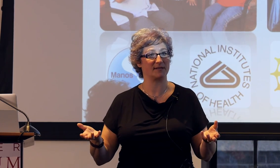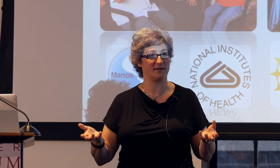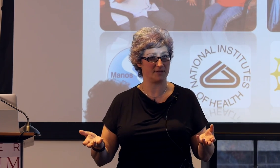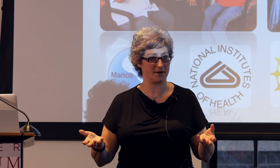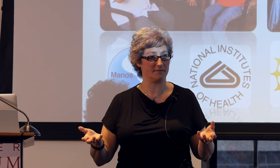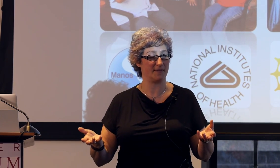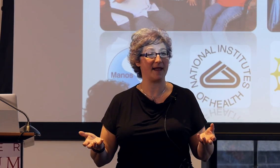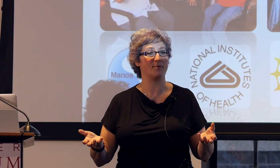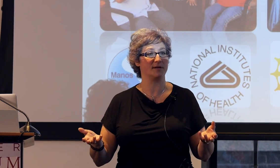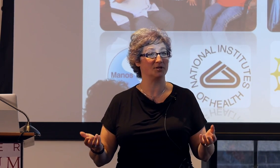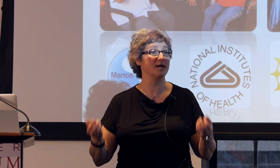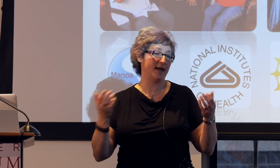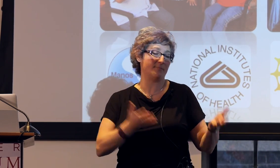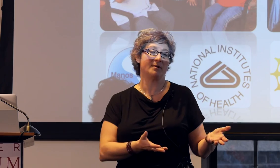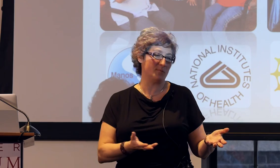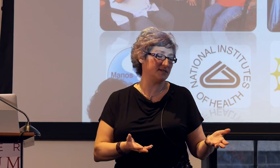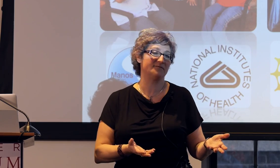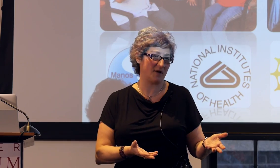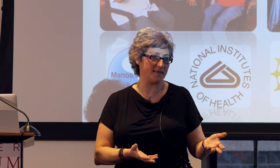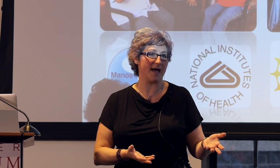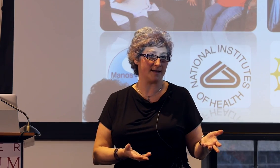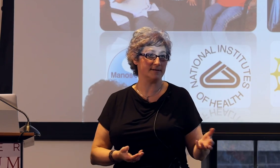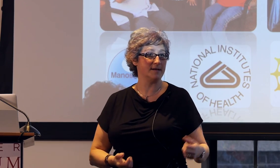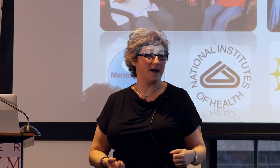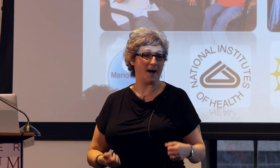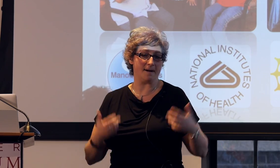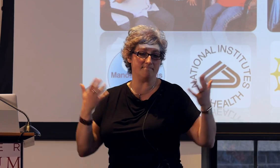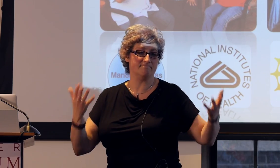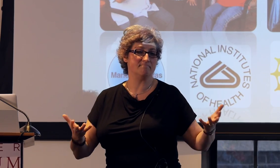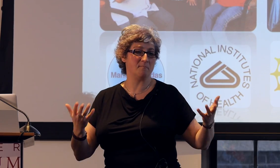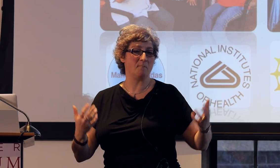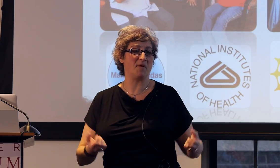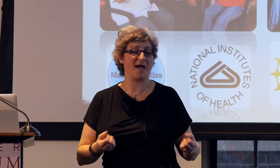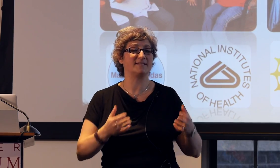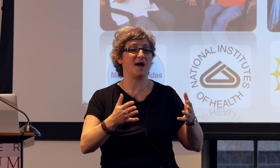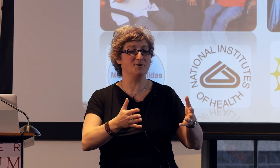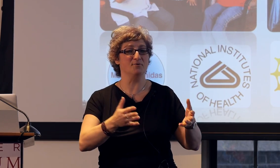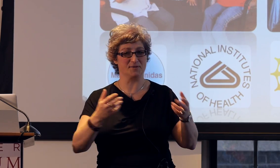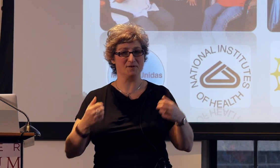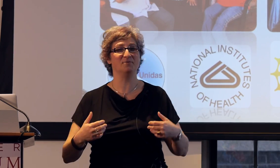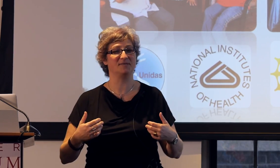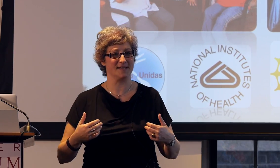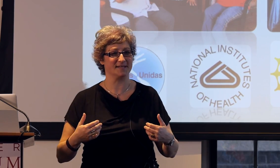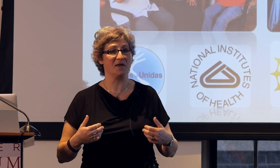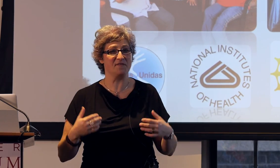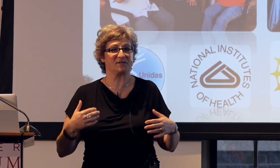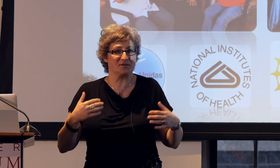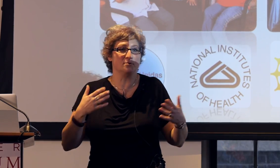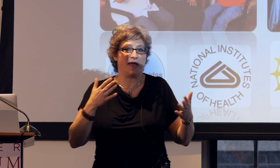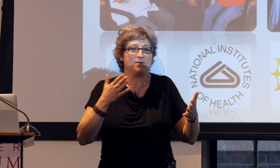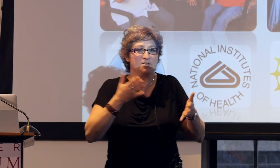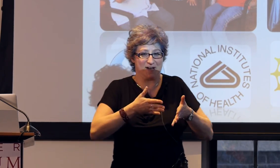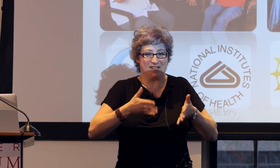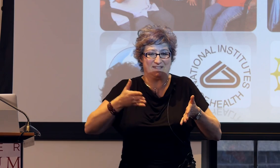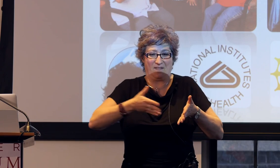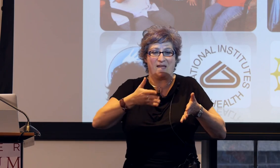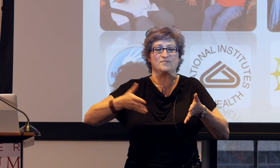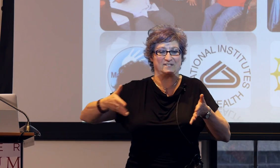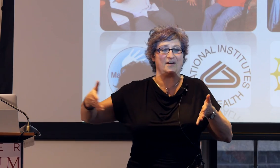of their language and we did find that. But that's not news, the news is, this is a new language and the language itself